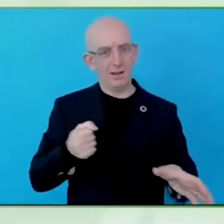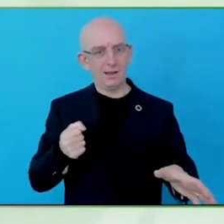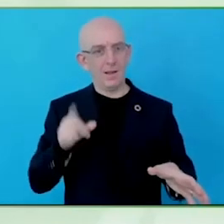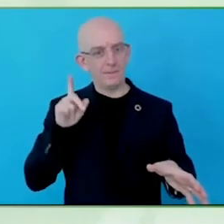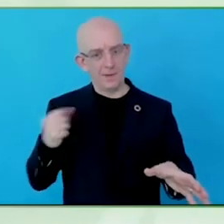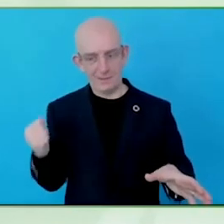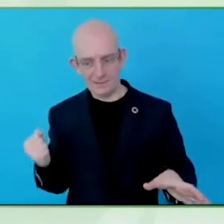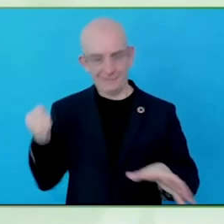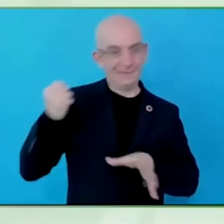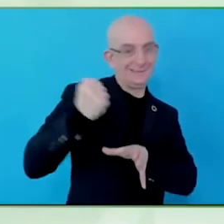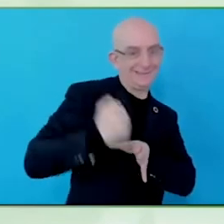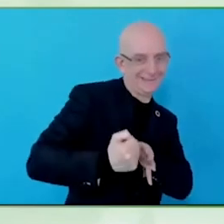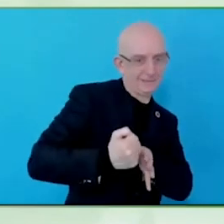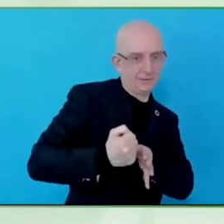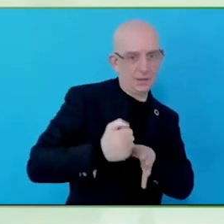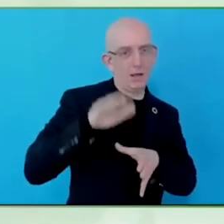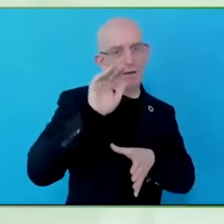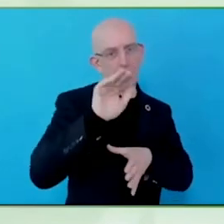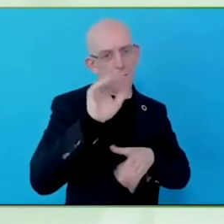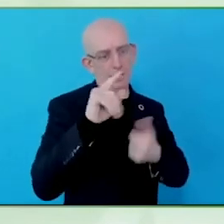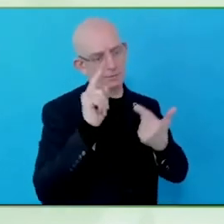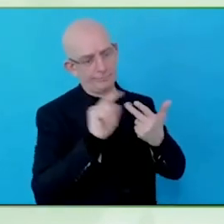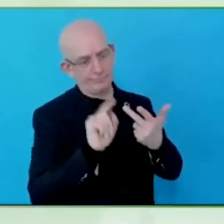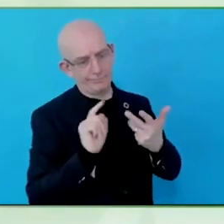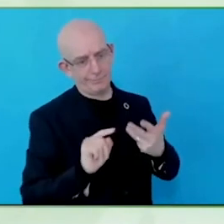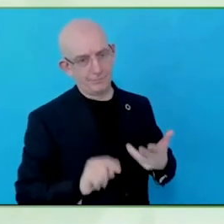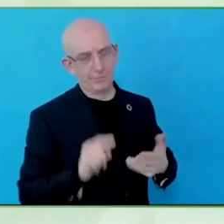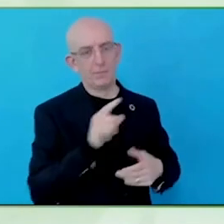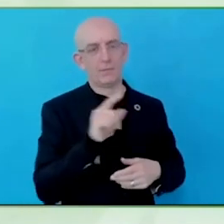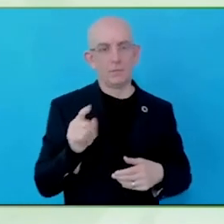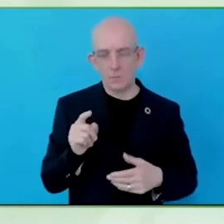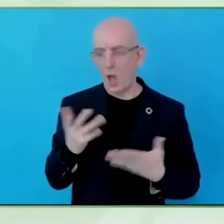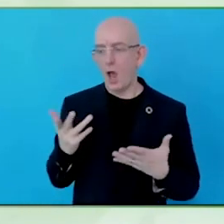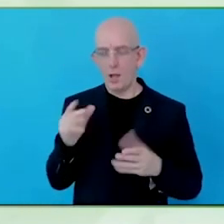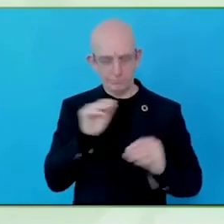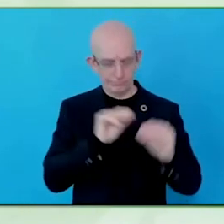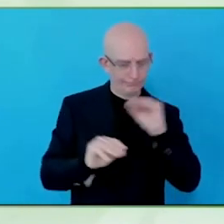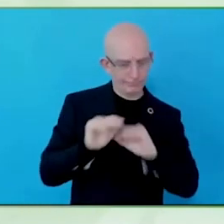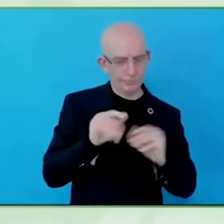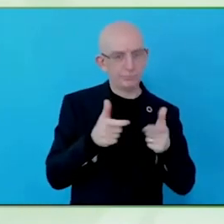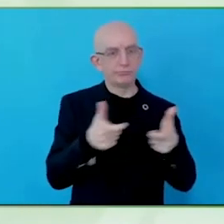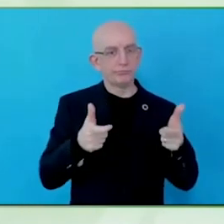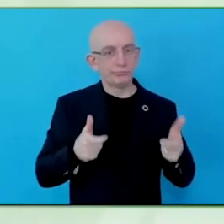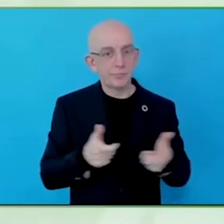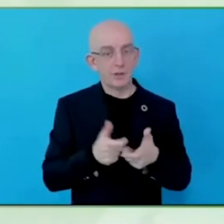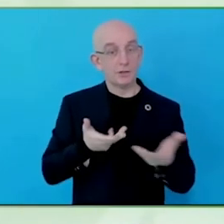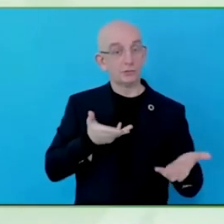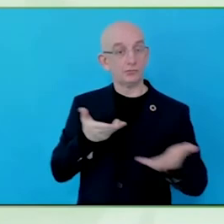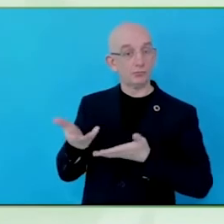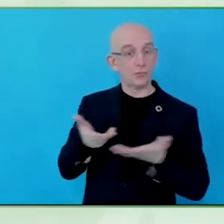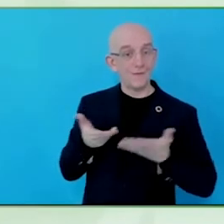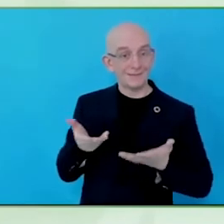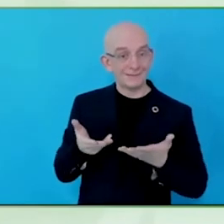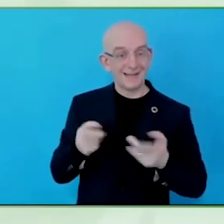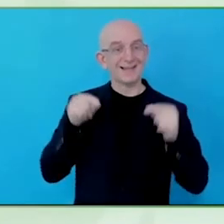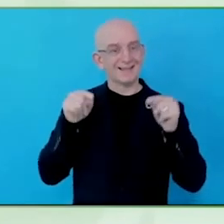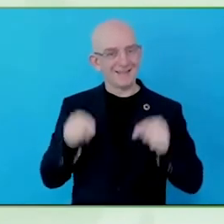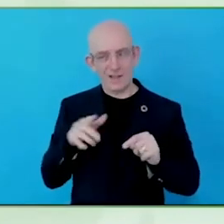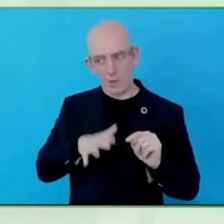If we acknowledge it as a problem, some of it is awareness, the challenge to it, OK, now I know what to do, but that seems really hard.